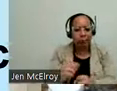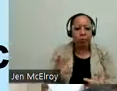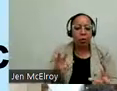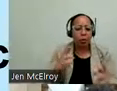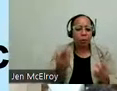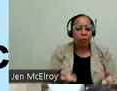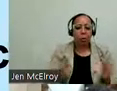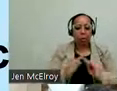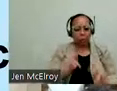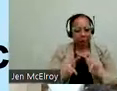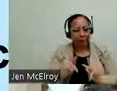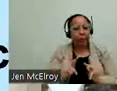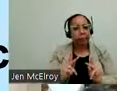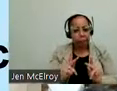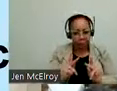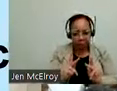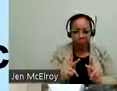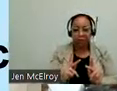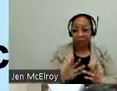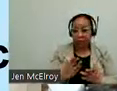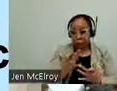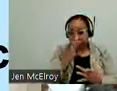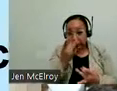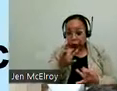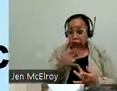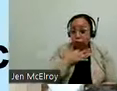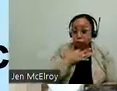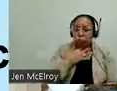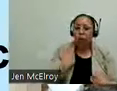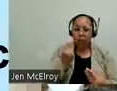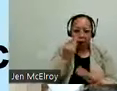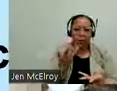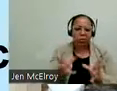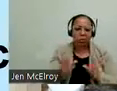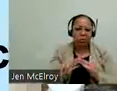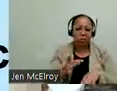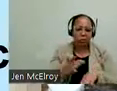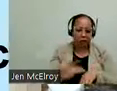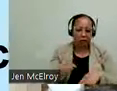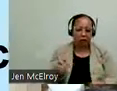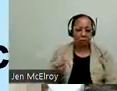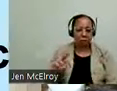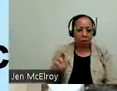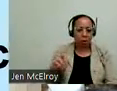you're interested in. We have an information session available on